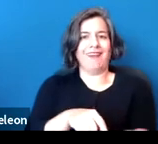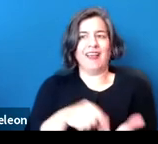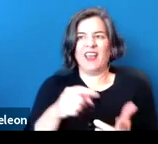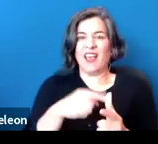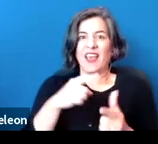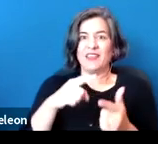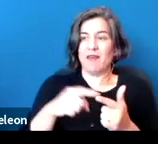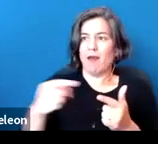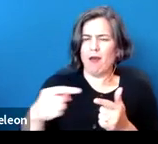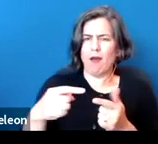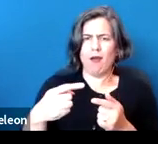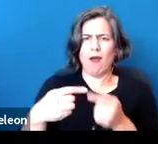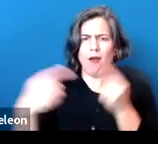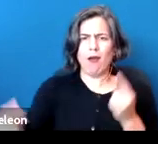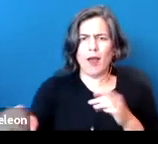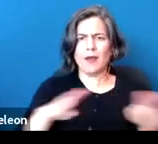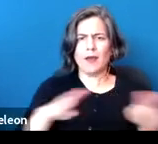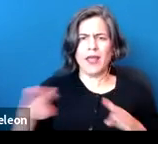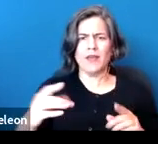that would be a second-prong disability.